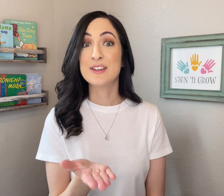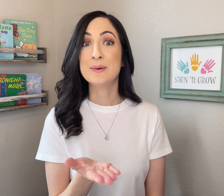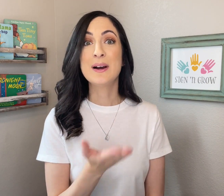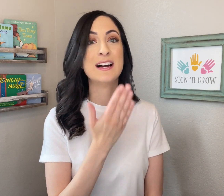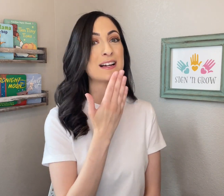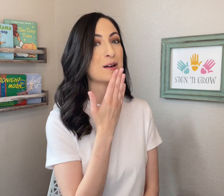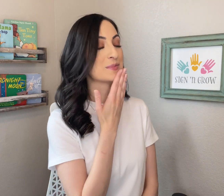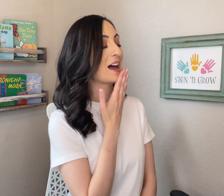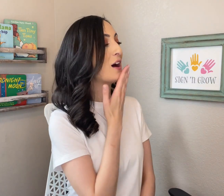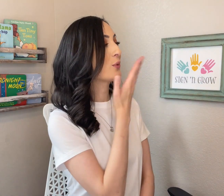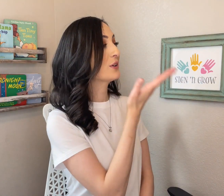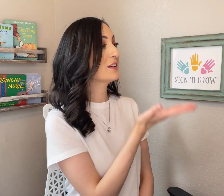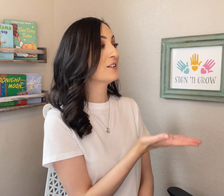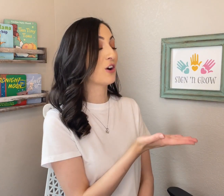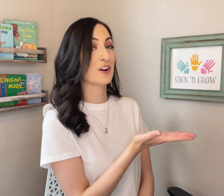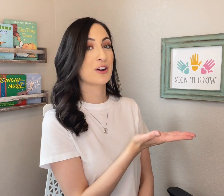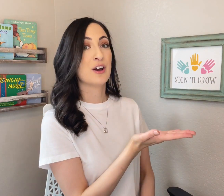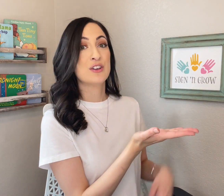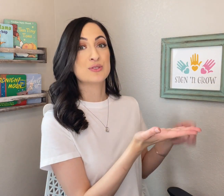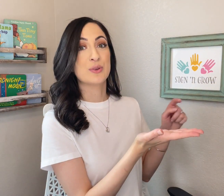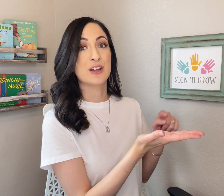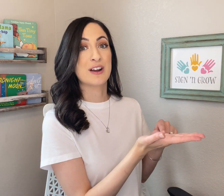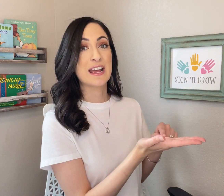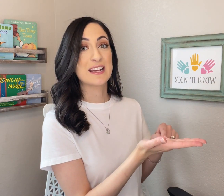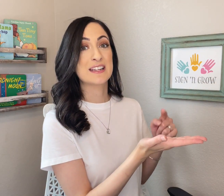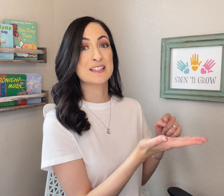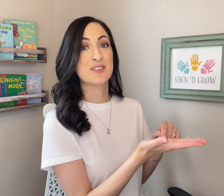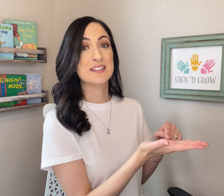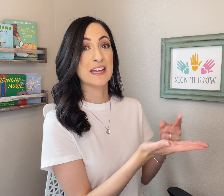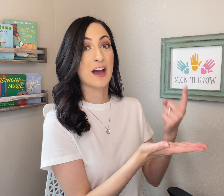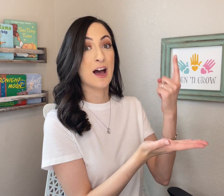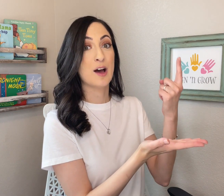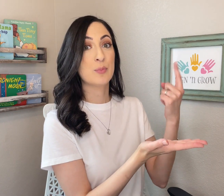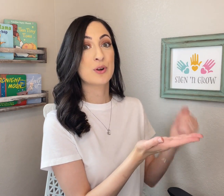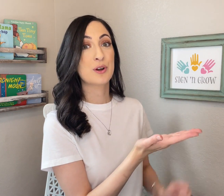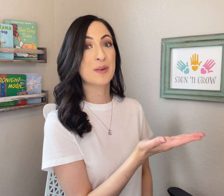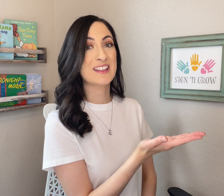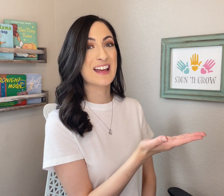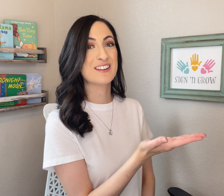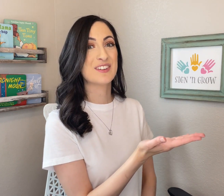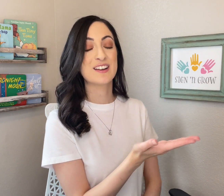YOU comes outward in an arc so that your hand is facing upward by the end of it,